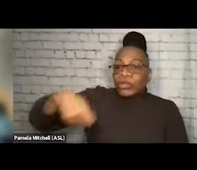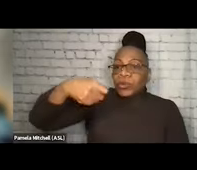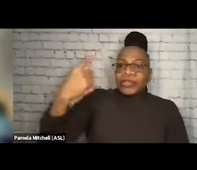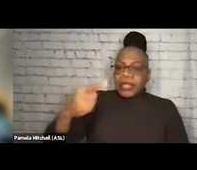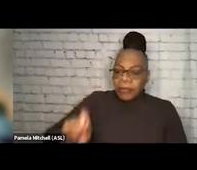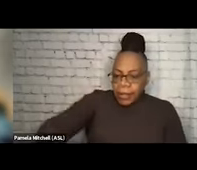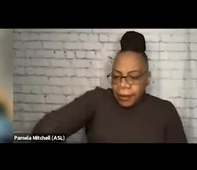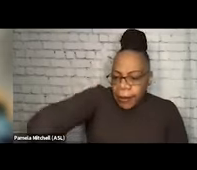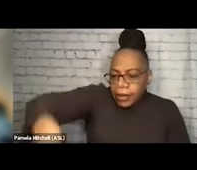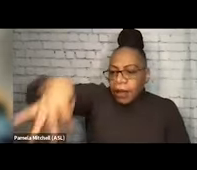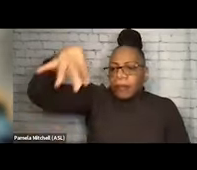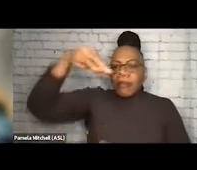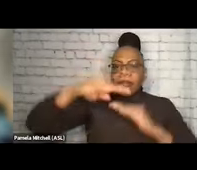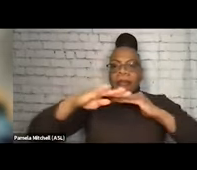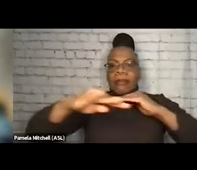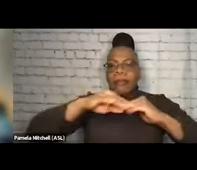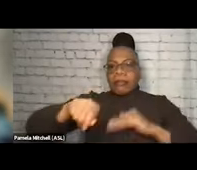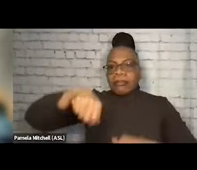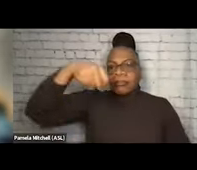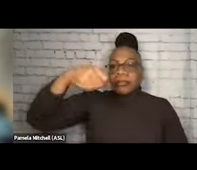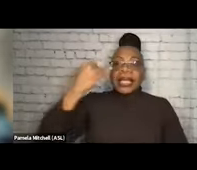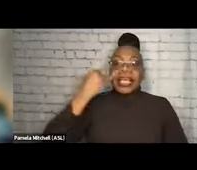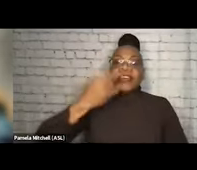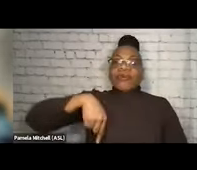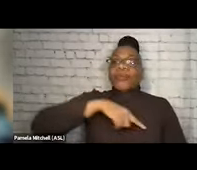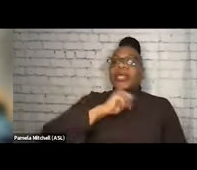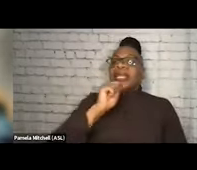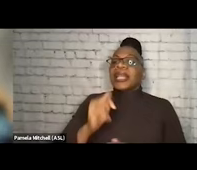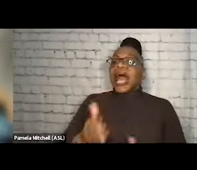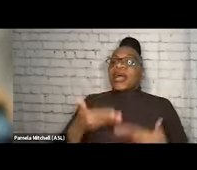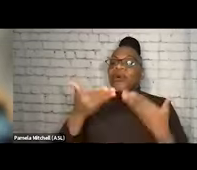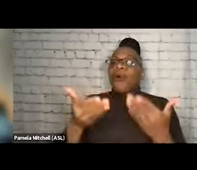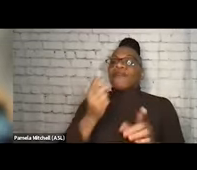if we don't offer the right tools. We see the cottons there. Those are usually used as a filter. In lieu of those